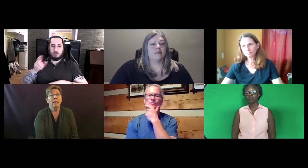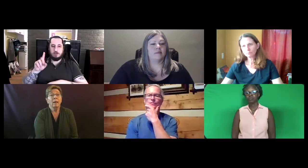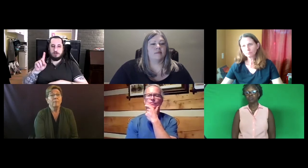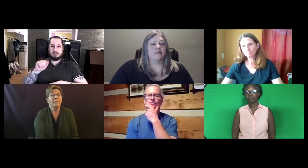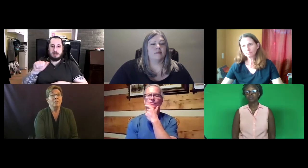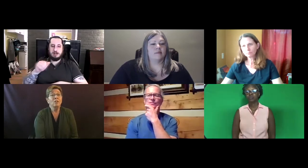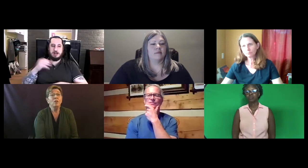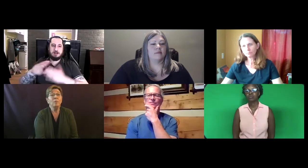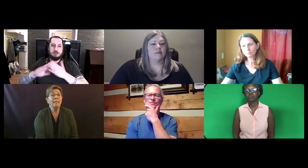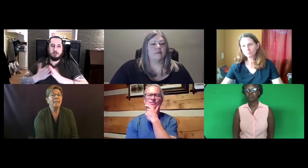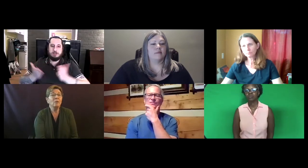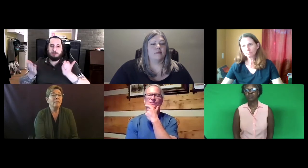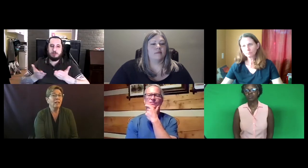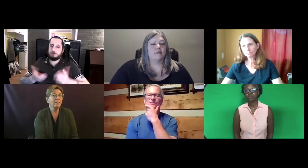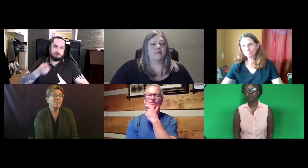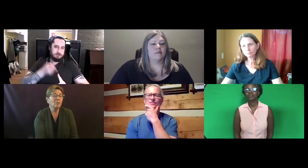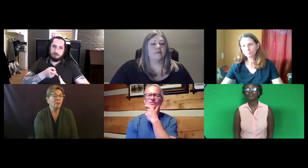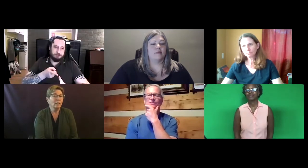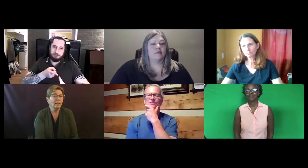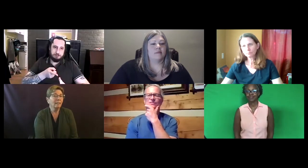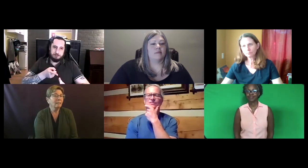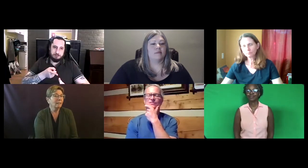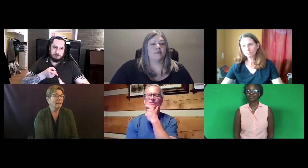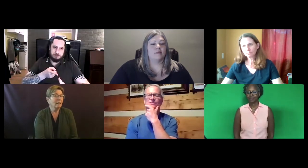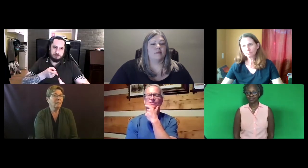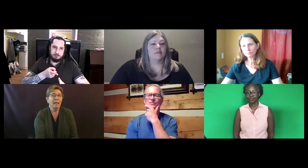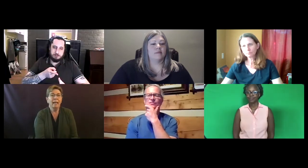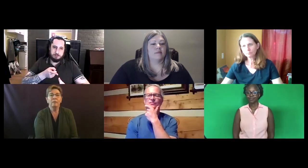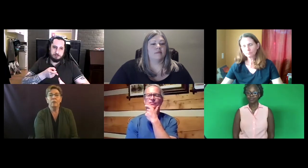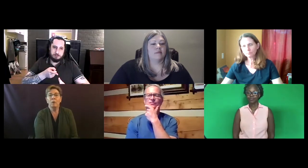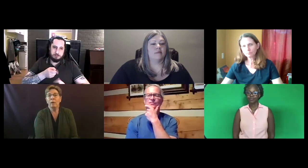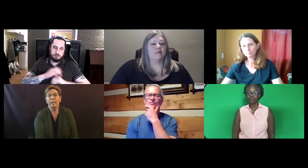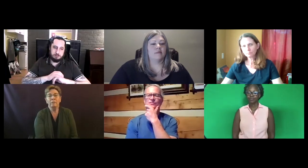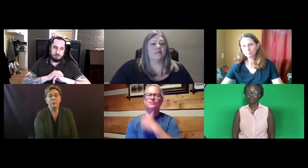Now because it's new means they don't have a lot of historical data, and any information